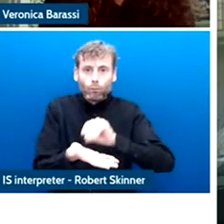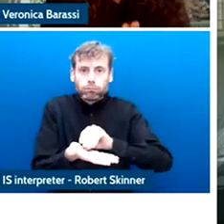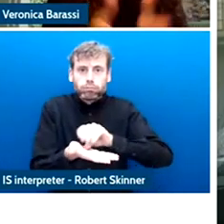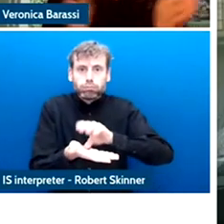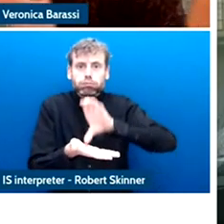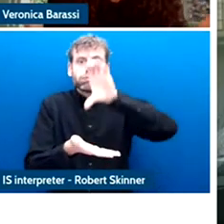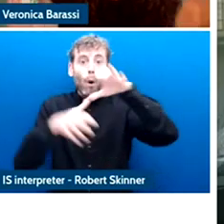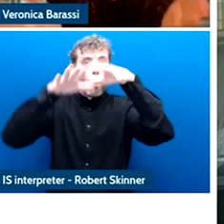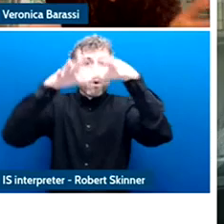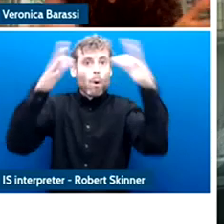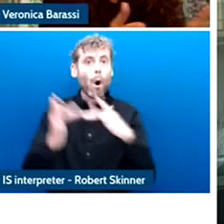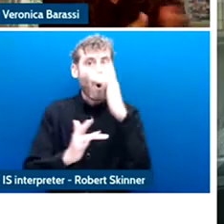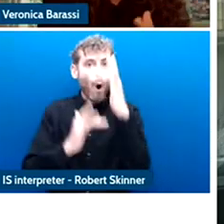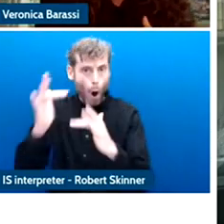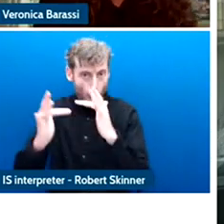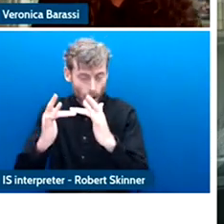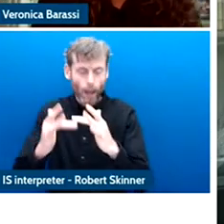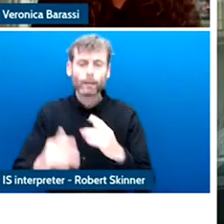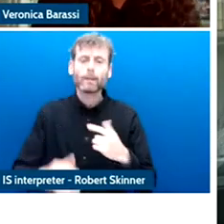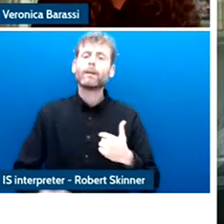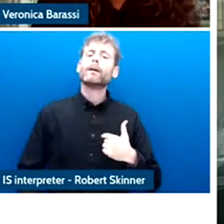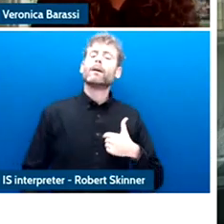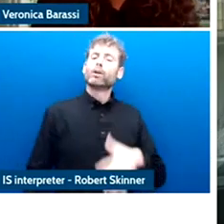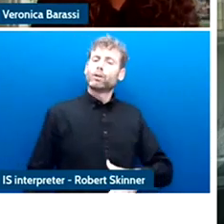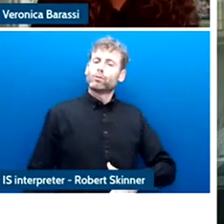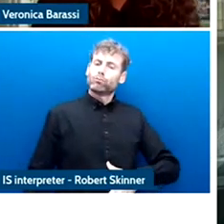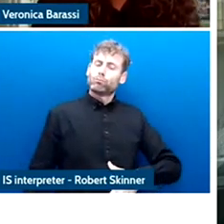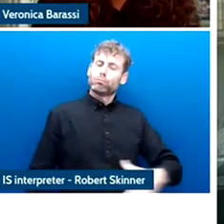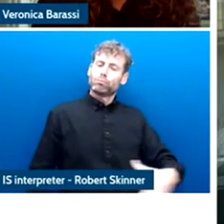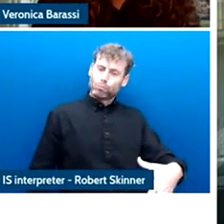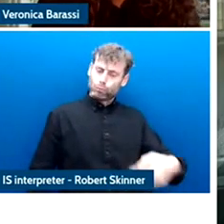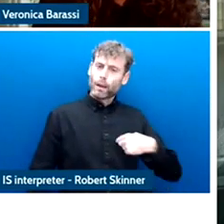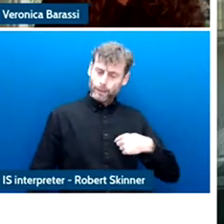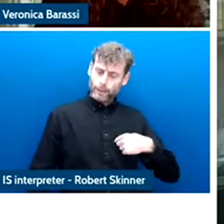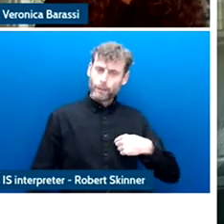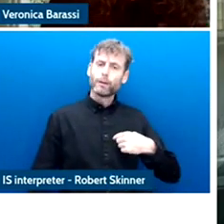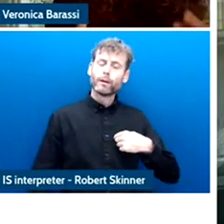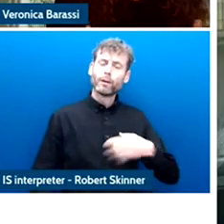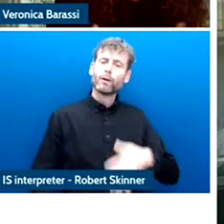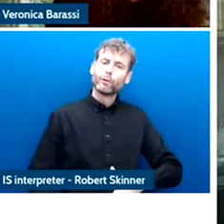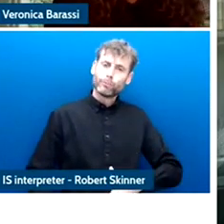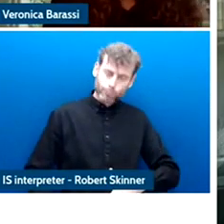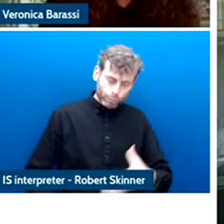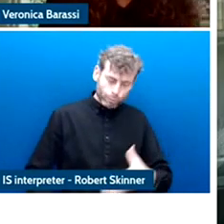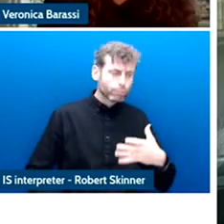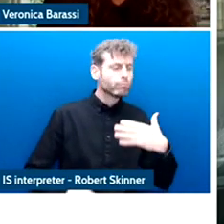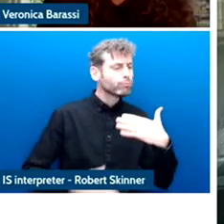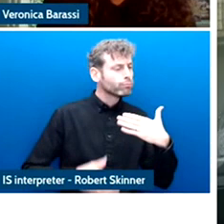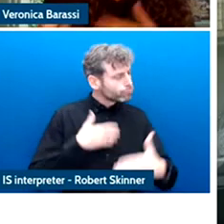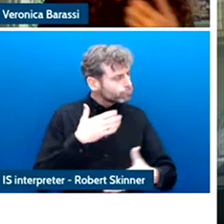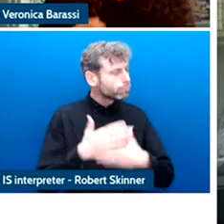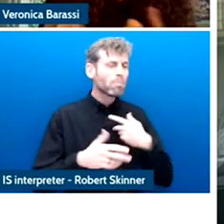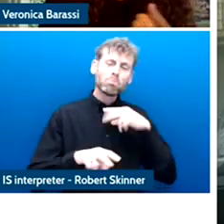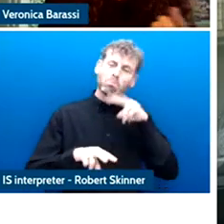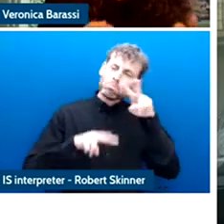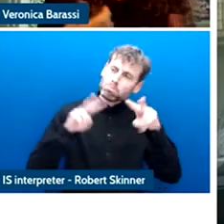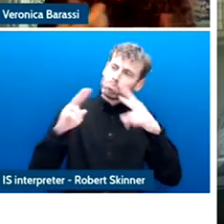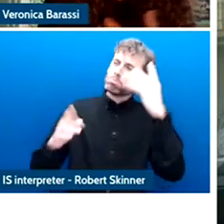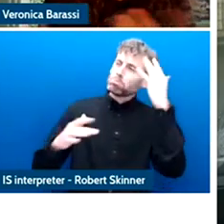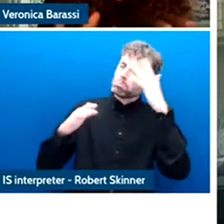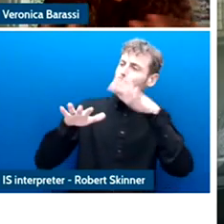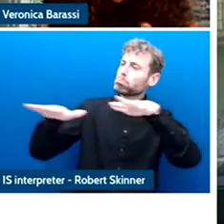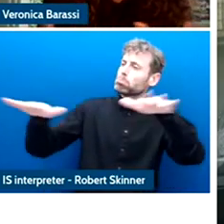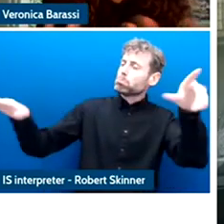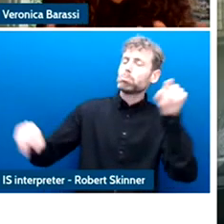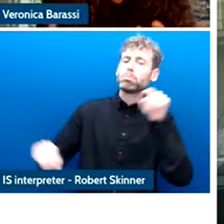we want through my first year of pregnancy and as I was talking to